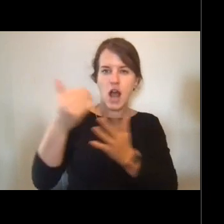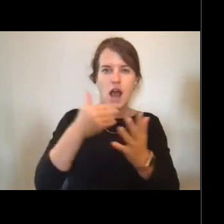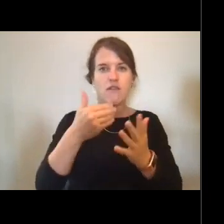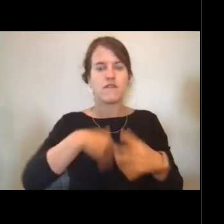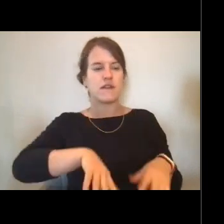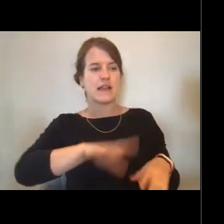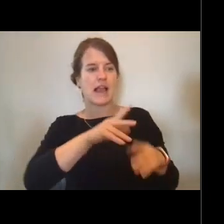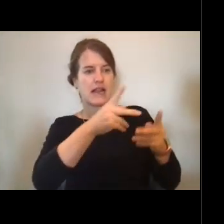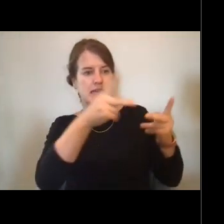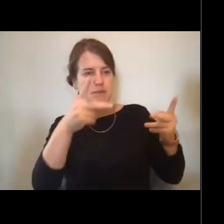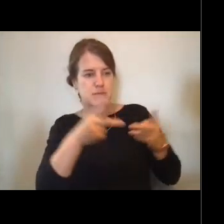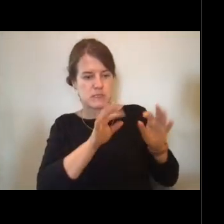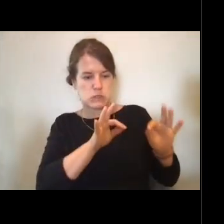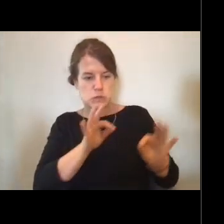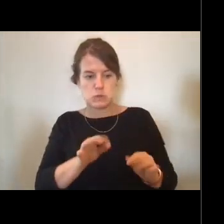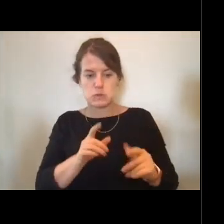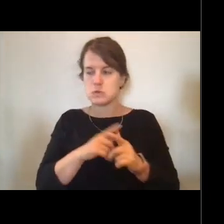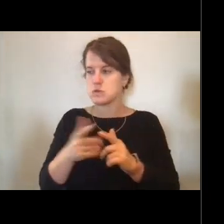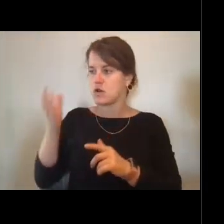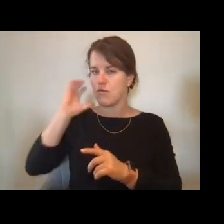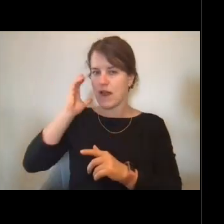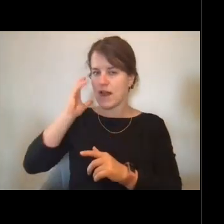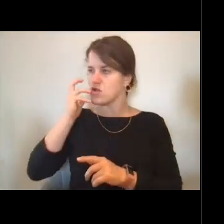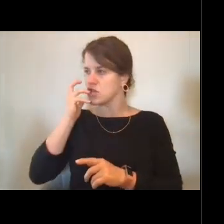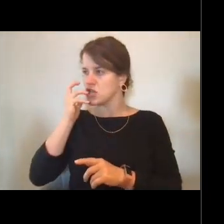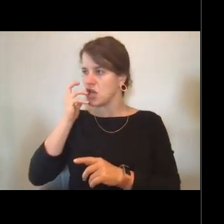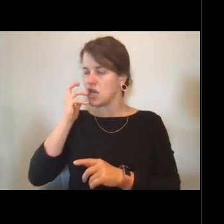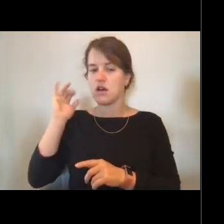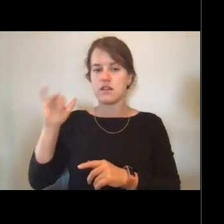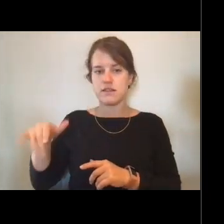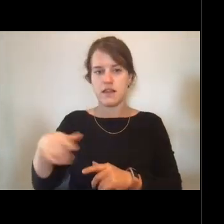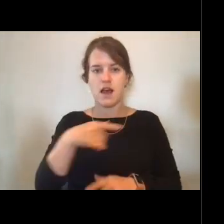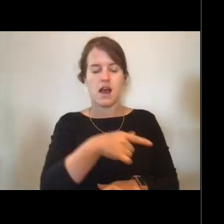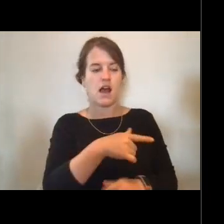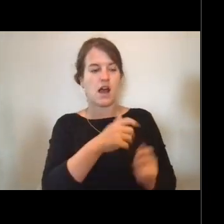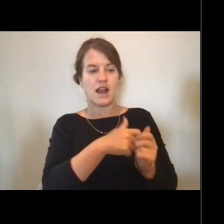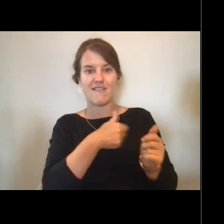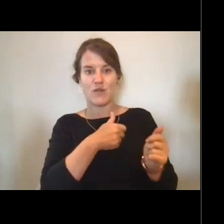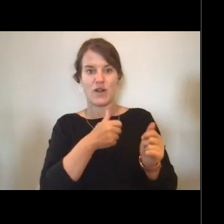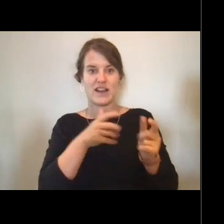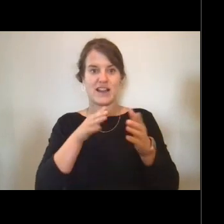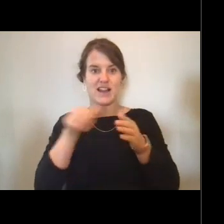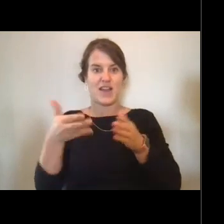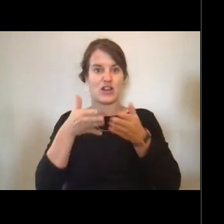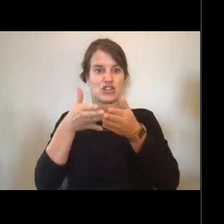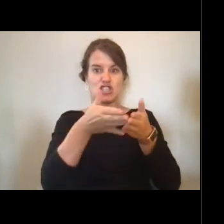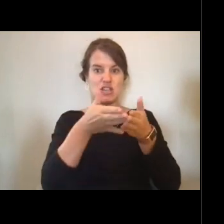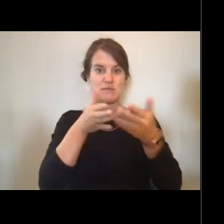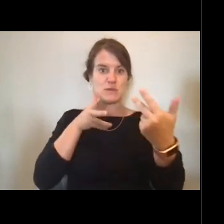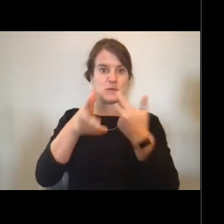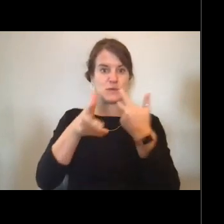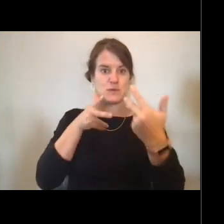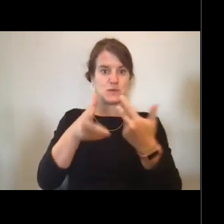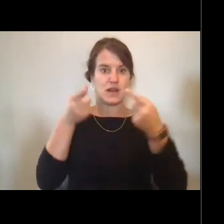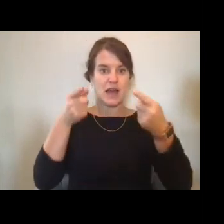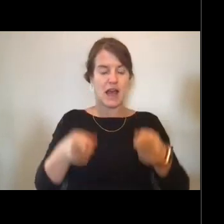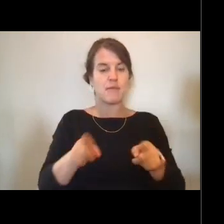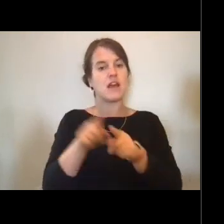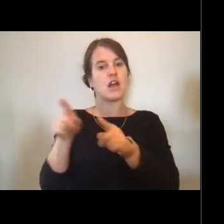avoiding traffic and directing the operations that are going on on the ship.